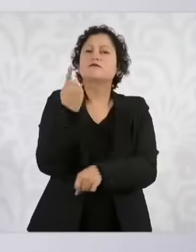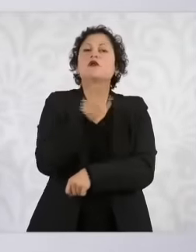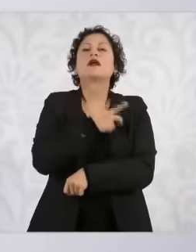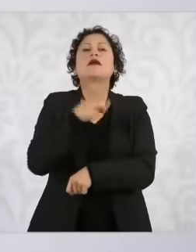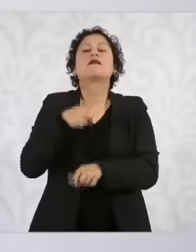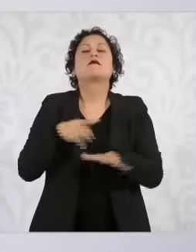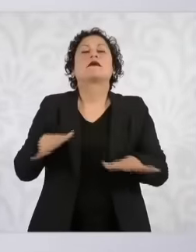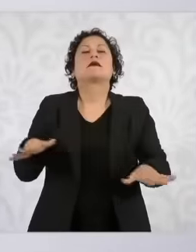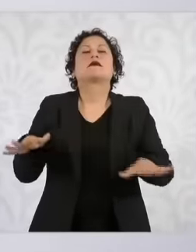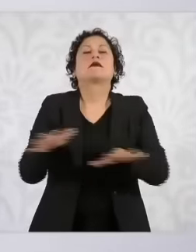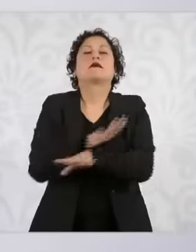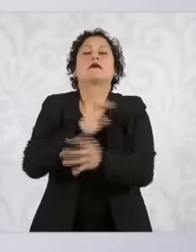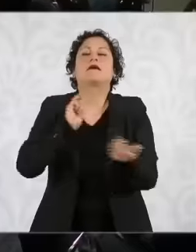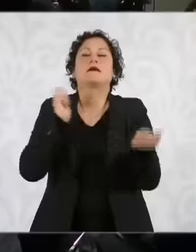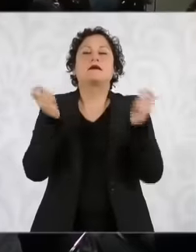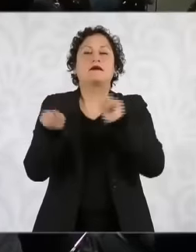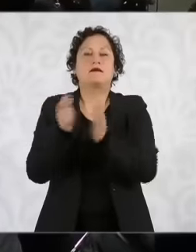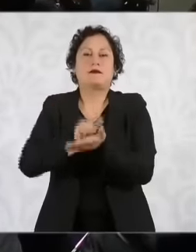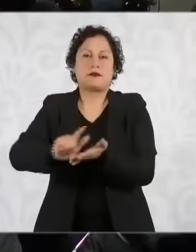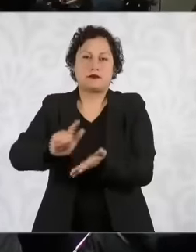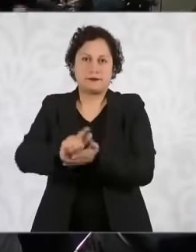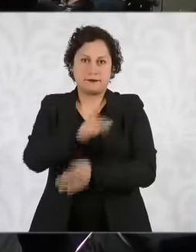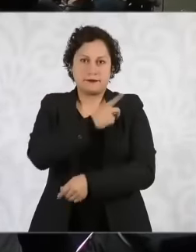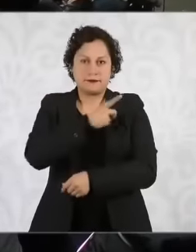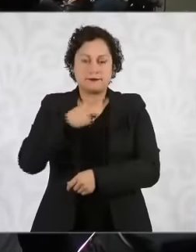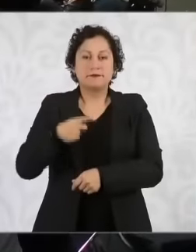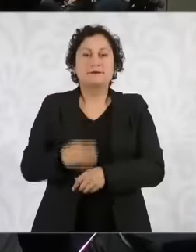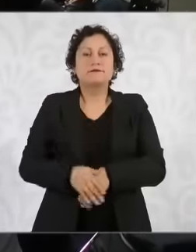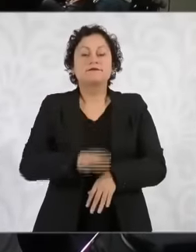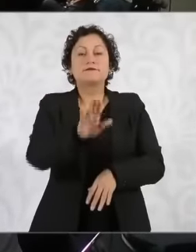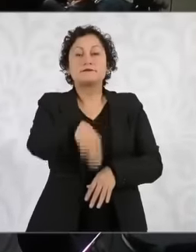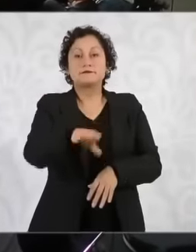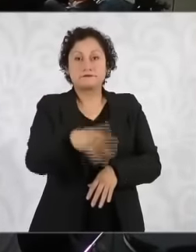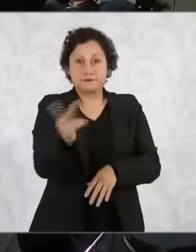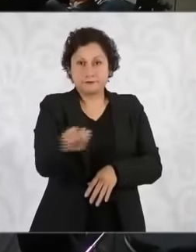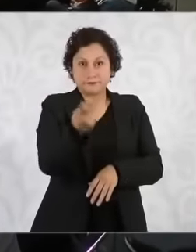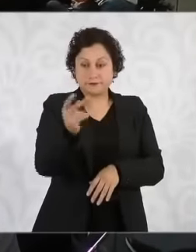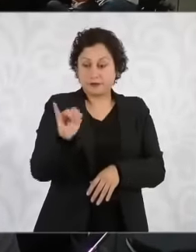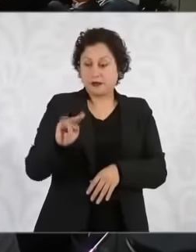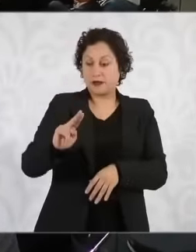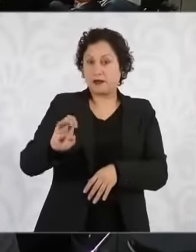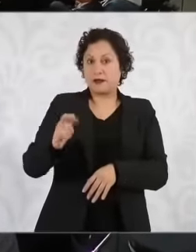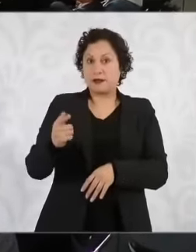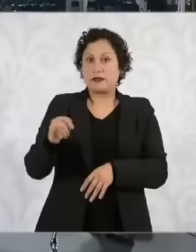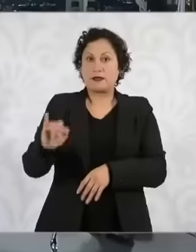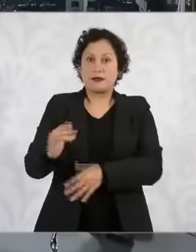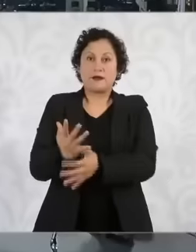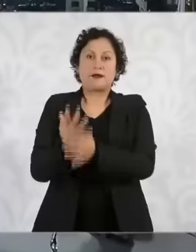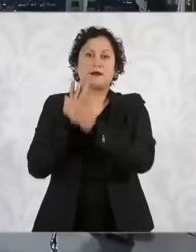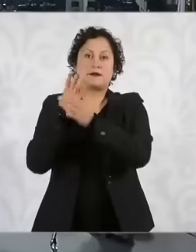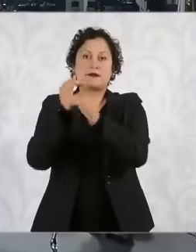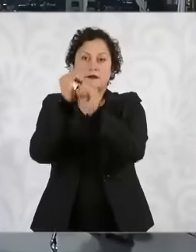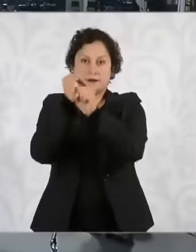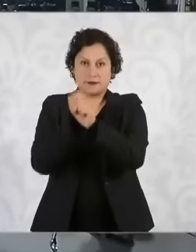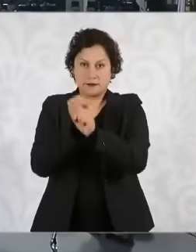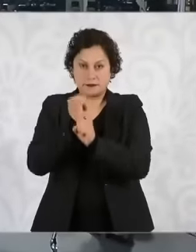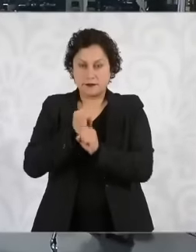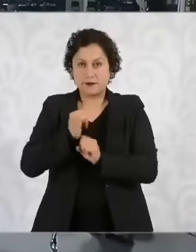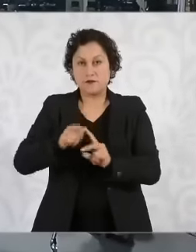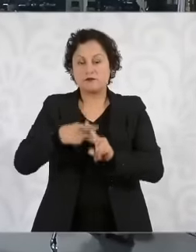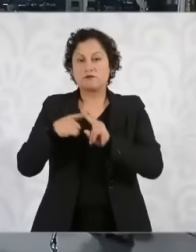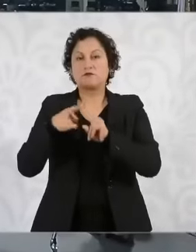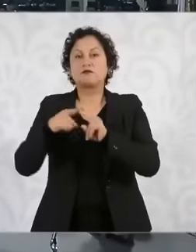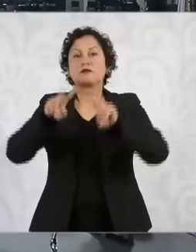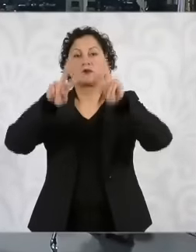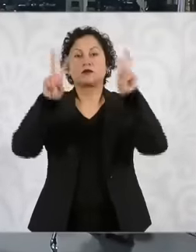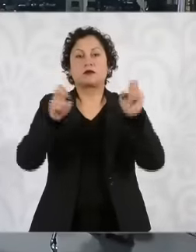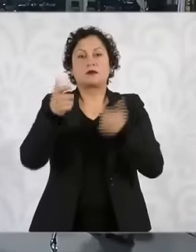fiscal in and to be precise about the indicator of economic activity they point out that there was